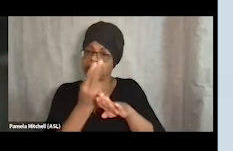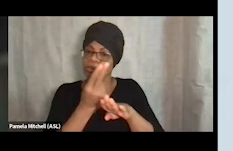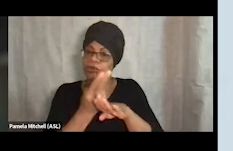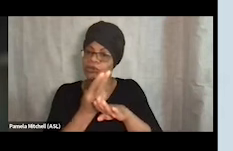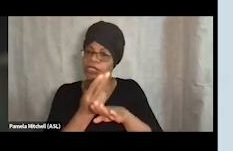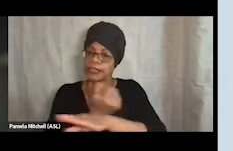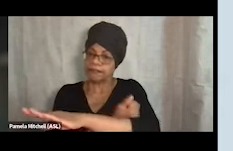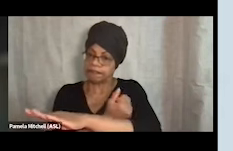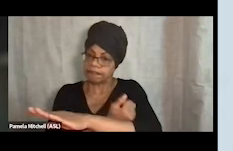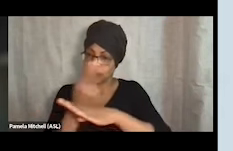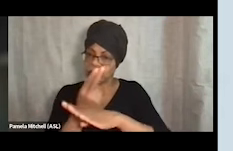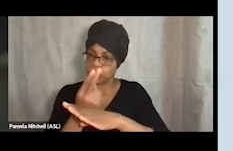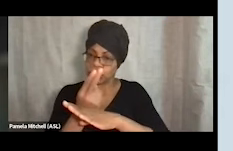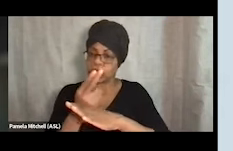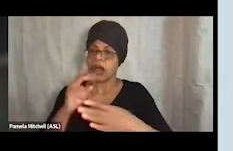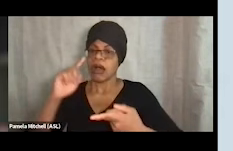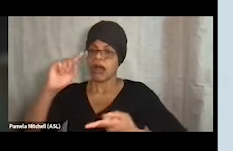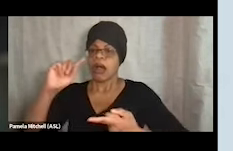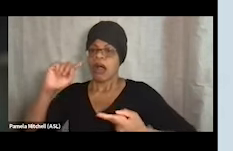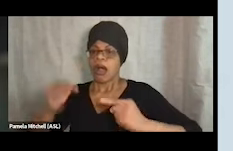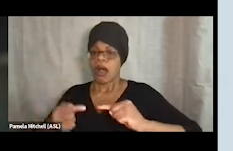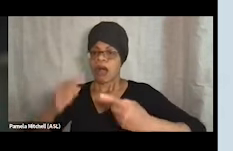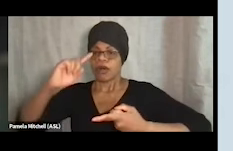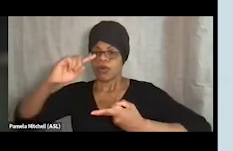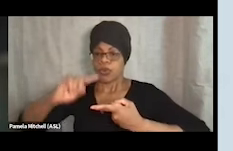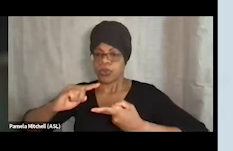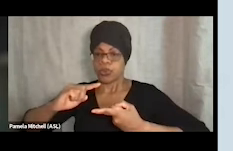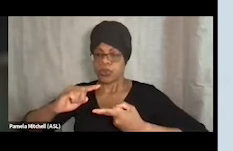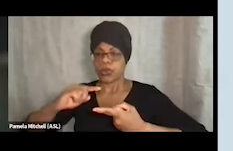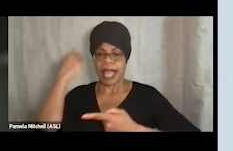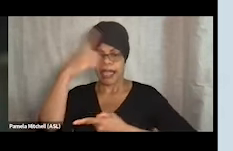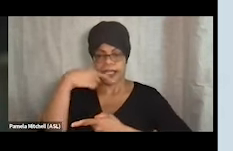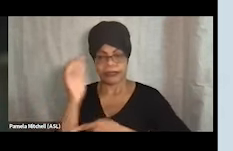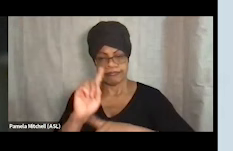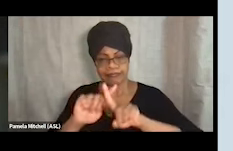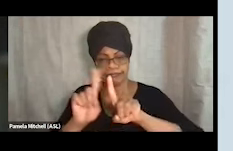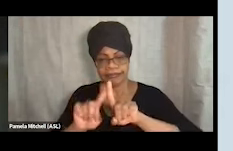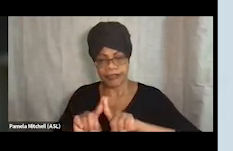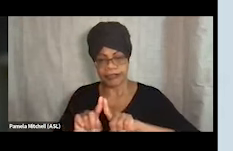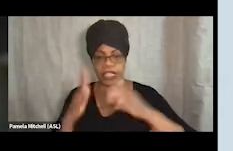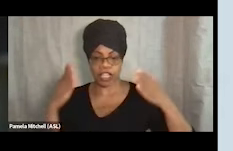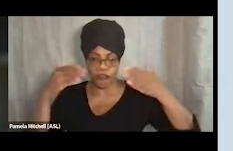Harm reduction approaches are used generally, and this can look like a lot of different things. There's the focus on safety, on reducing harm